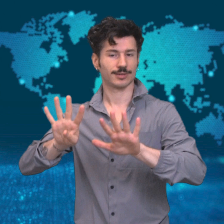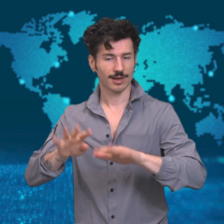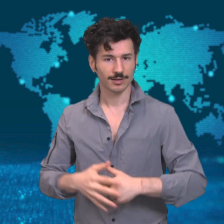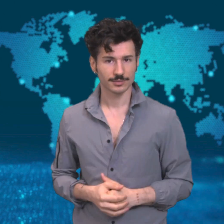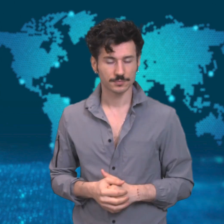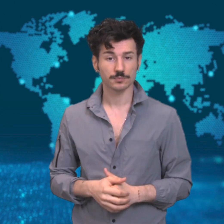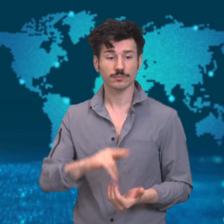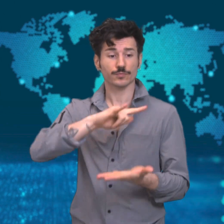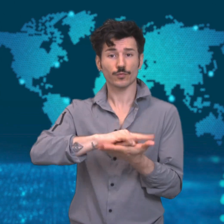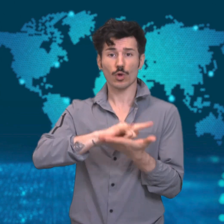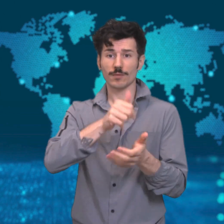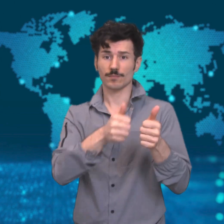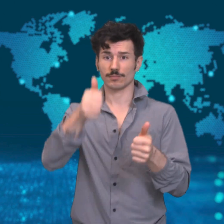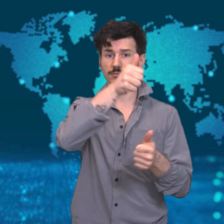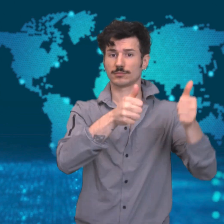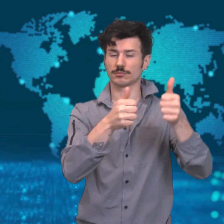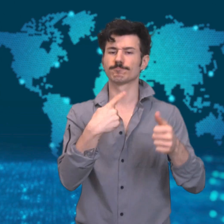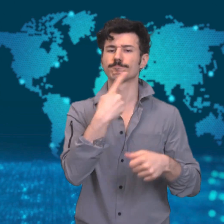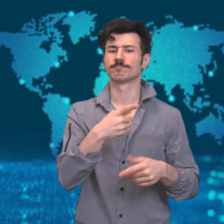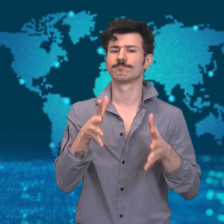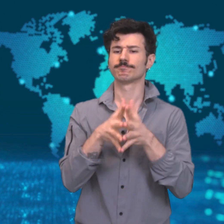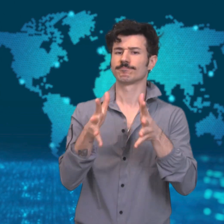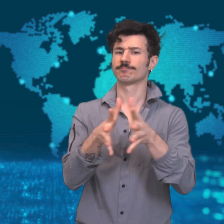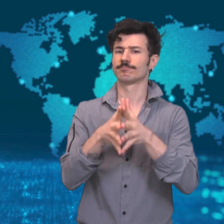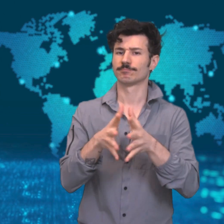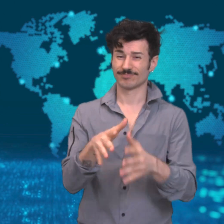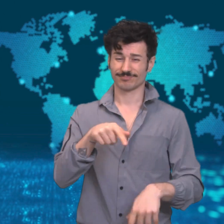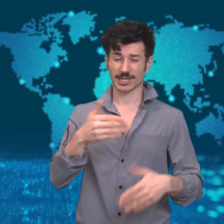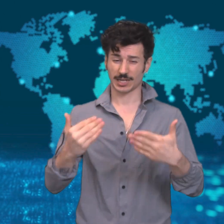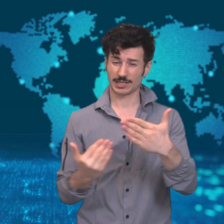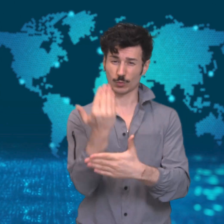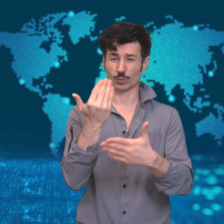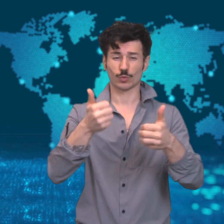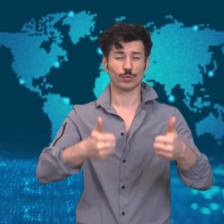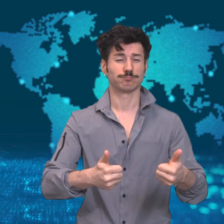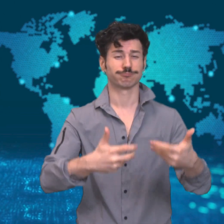Wuhan officials claim that the new death toll was